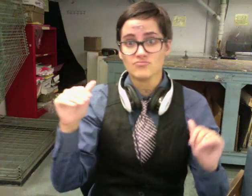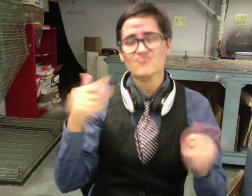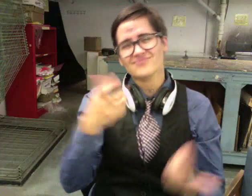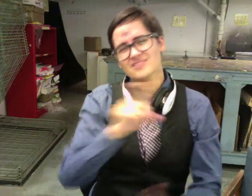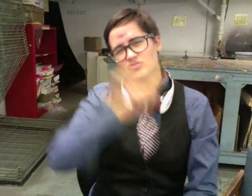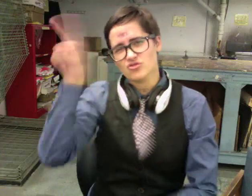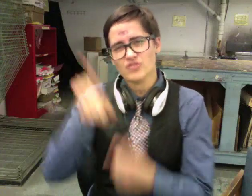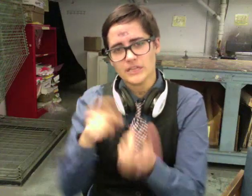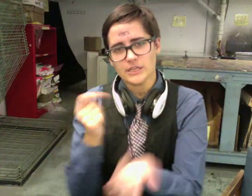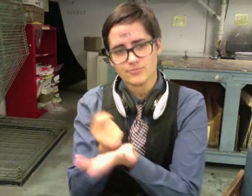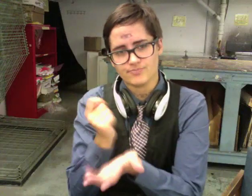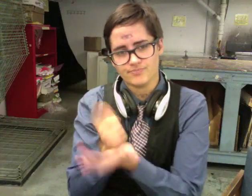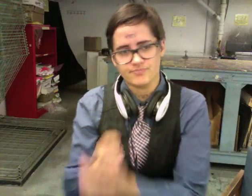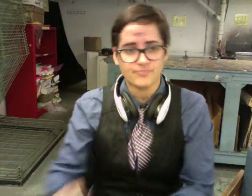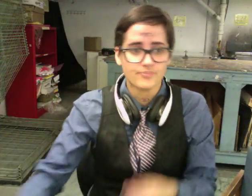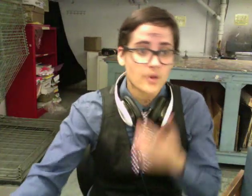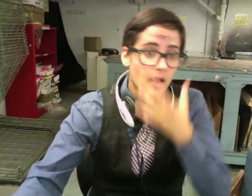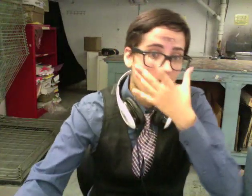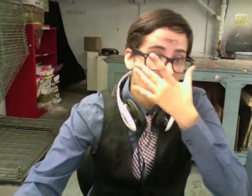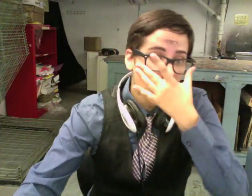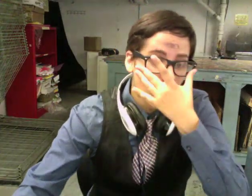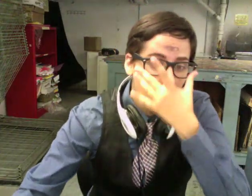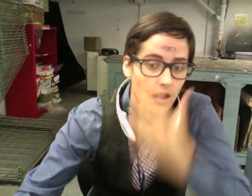to the city council for treatment.